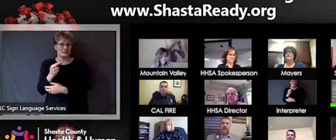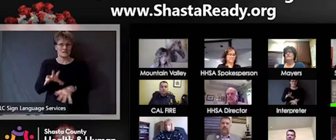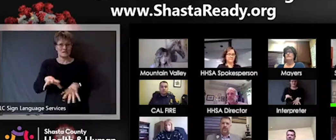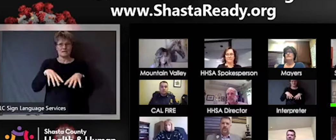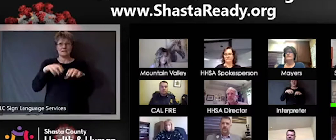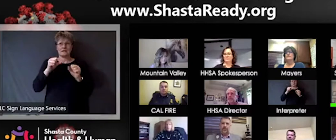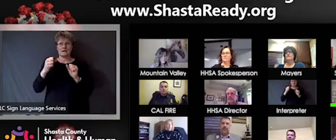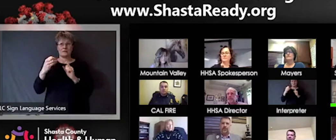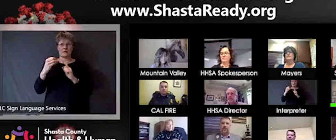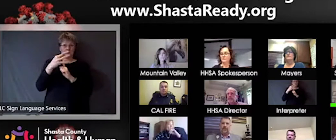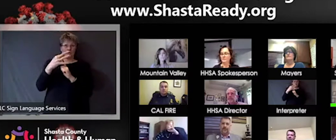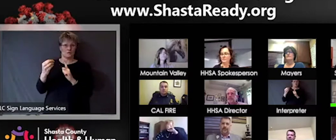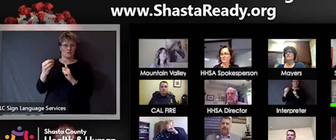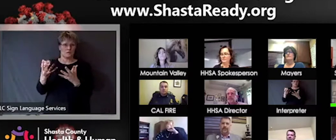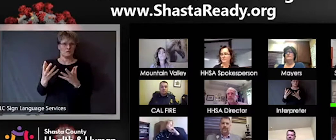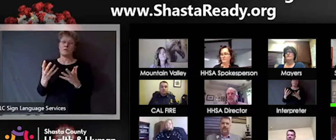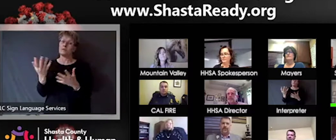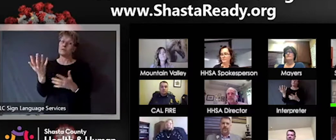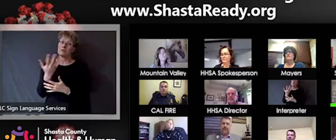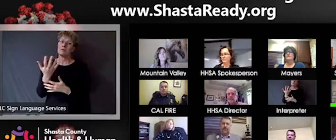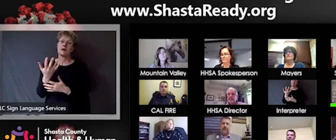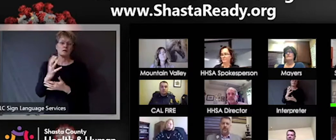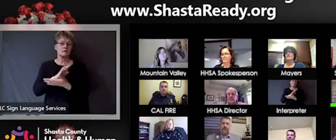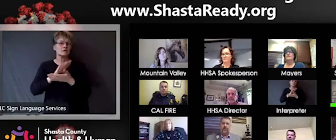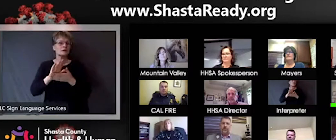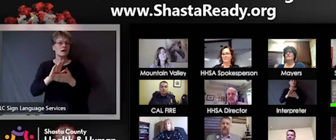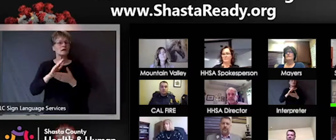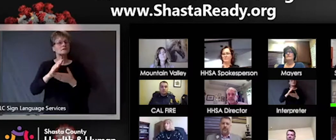with you with a lot of gratitude for for everybody who's pitched in, in this